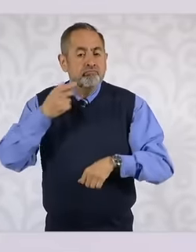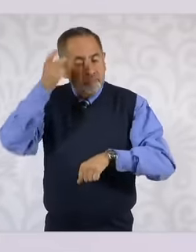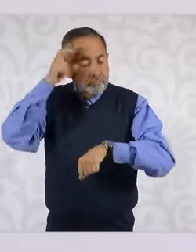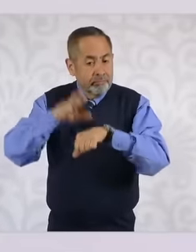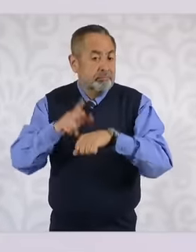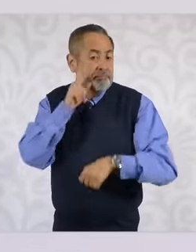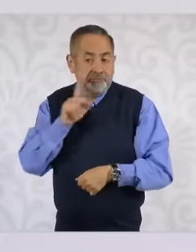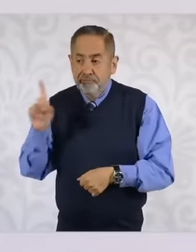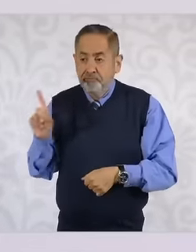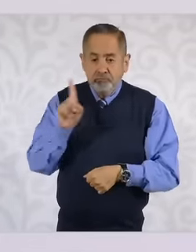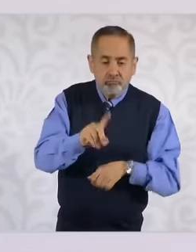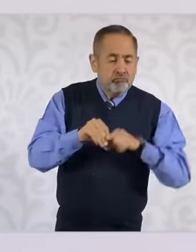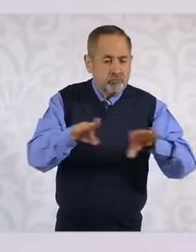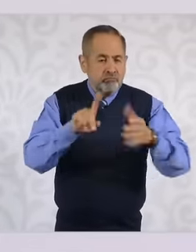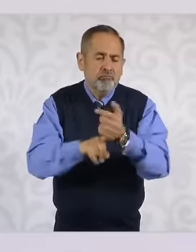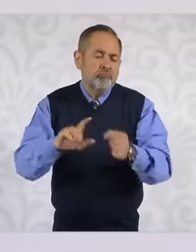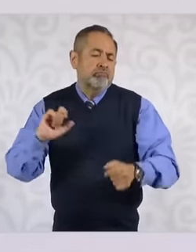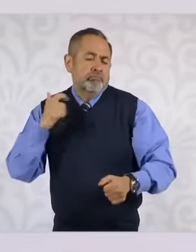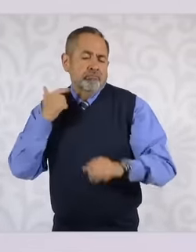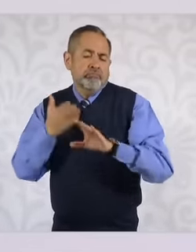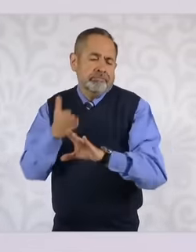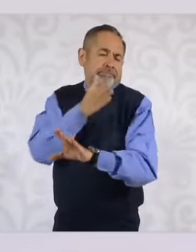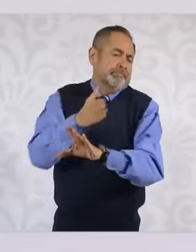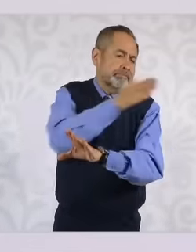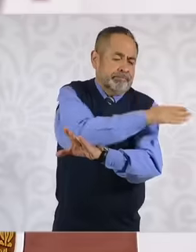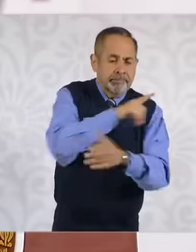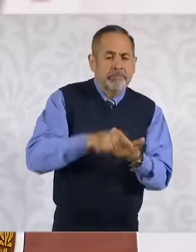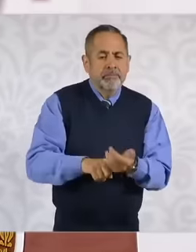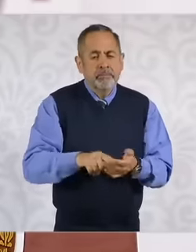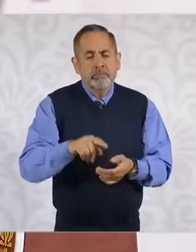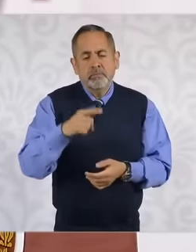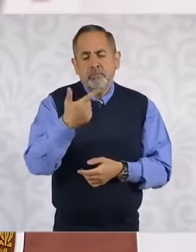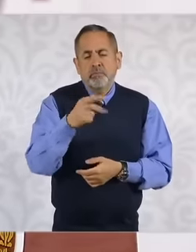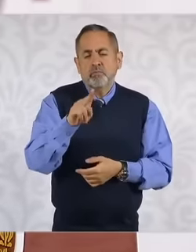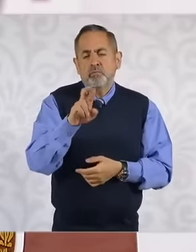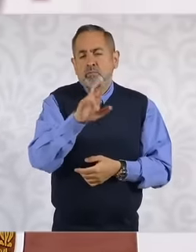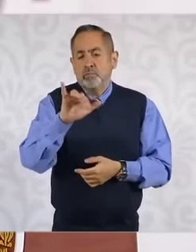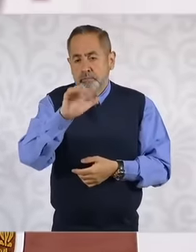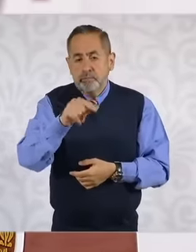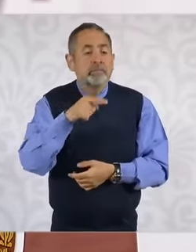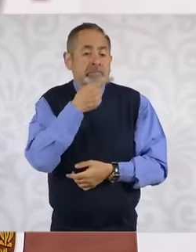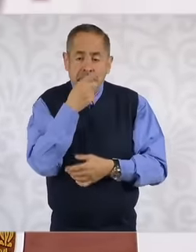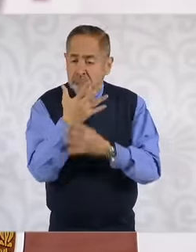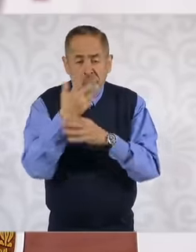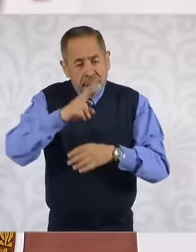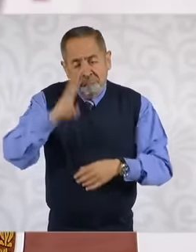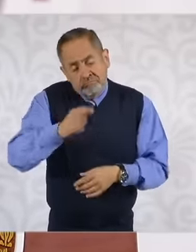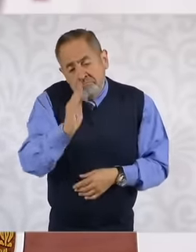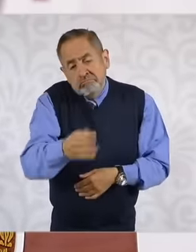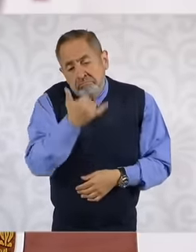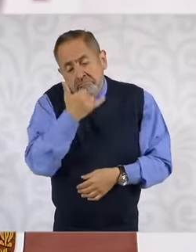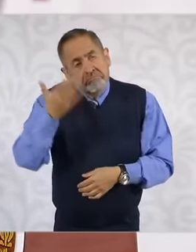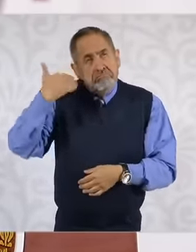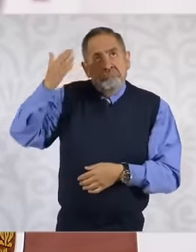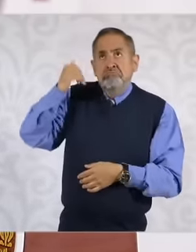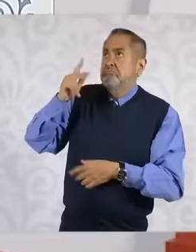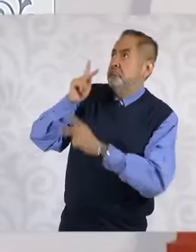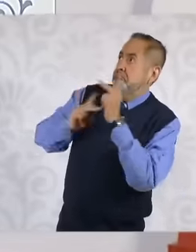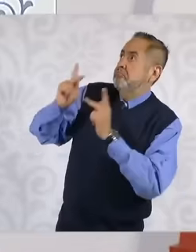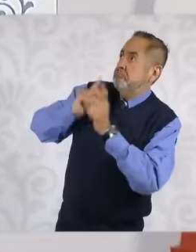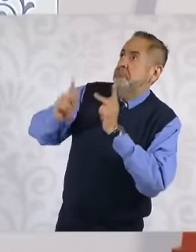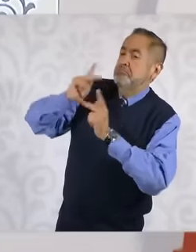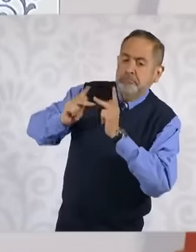and President López Obrador was there So what was done now was to change the model